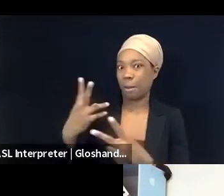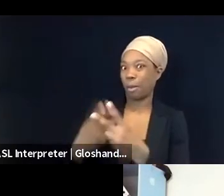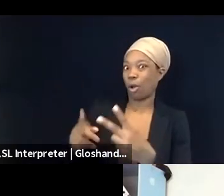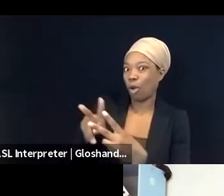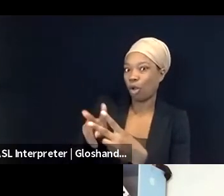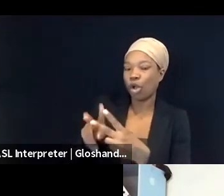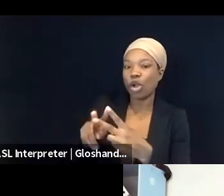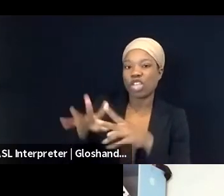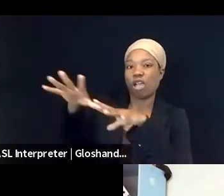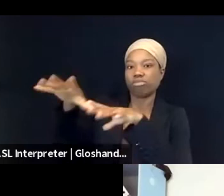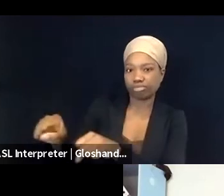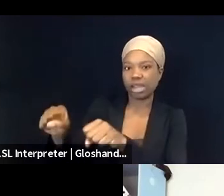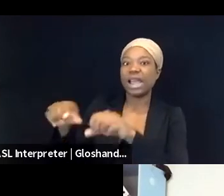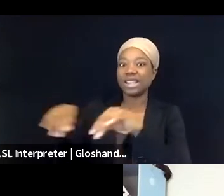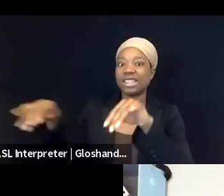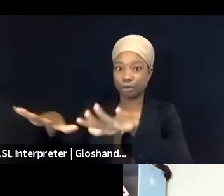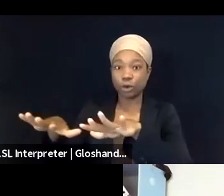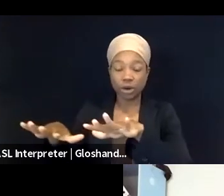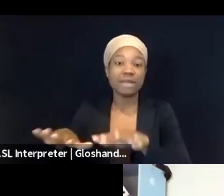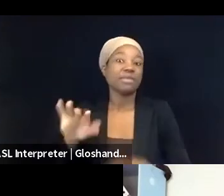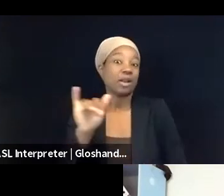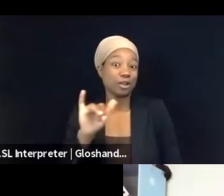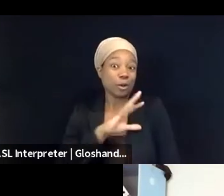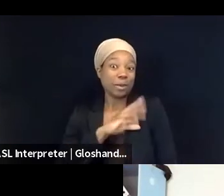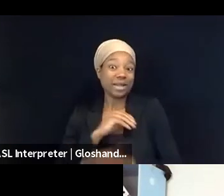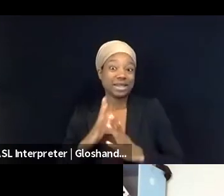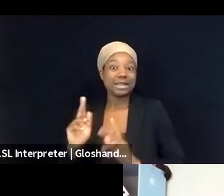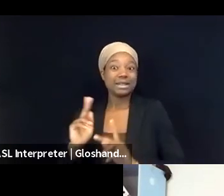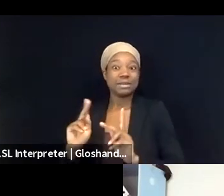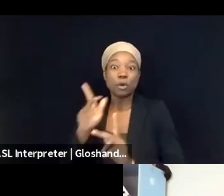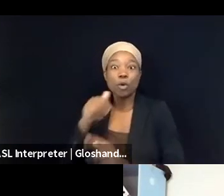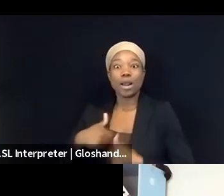and it's sort of moving beyond the usual international law